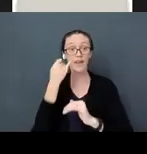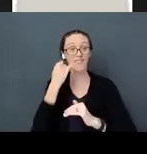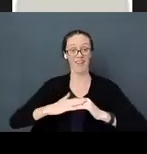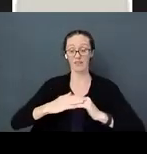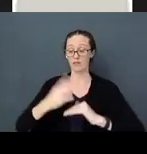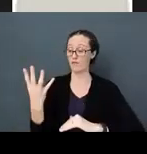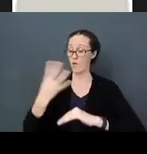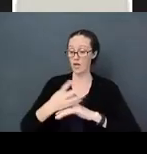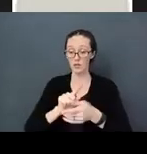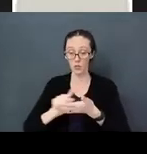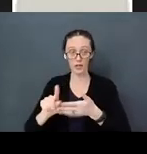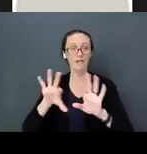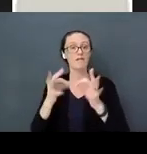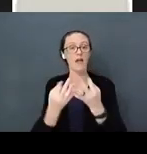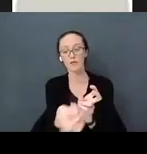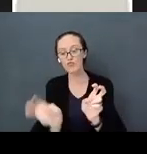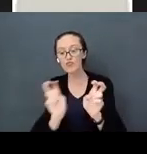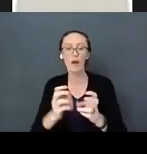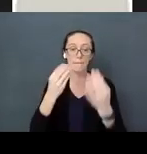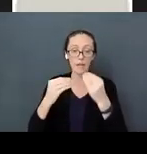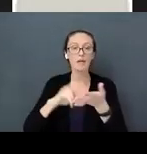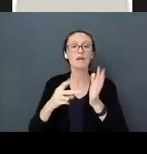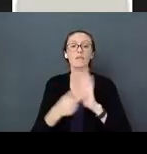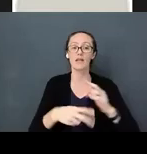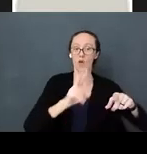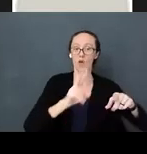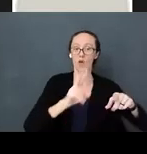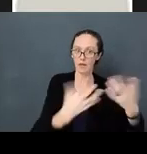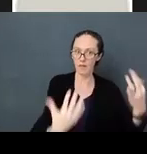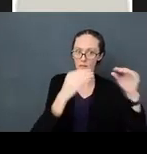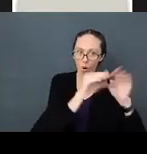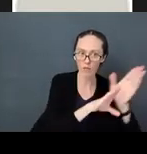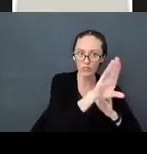higher vocabulary, they get better grades, they do better academically in school, they have better